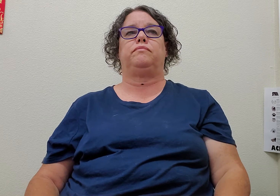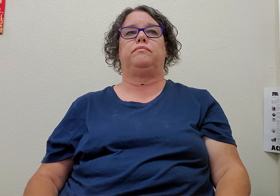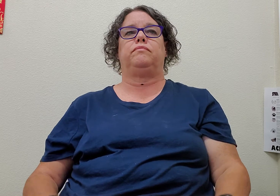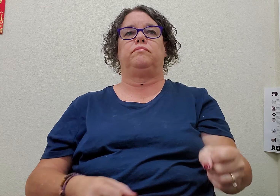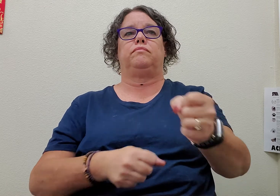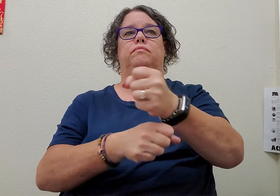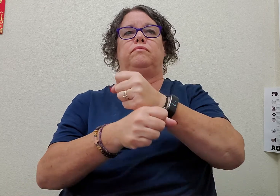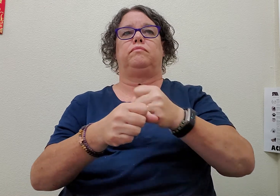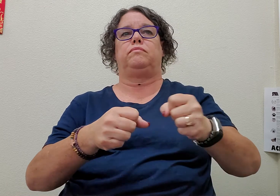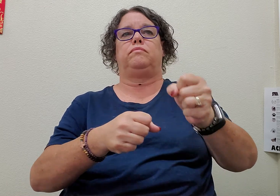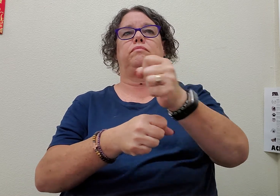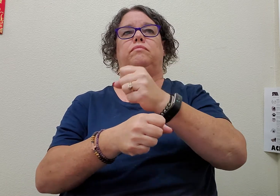coffee drink